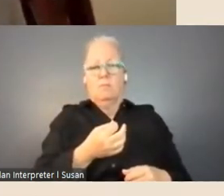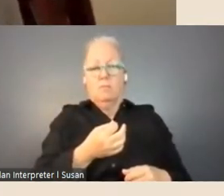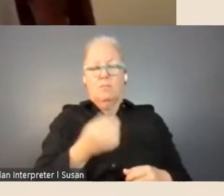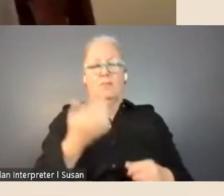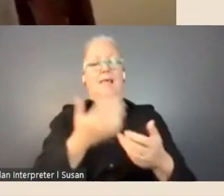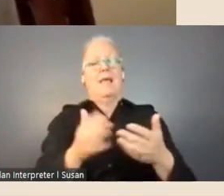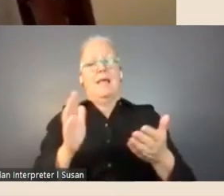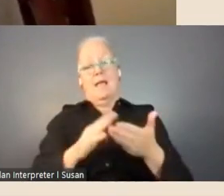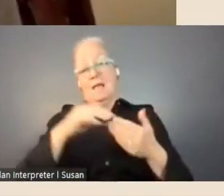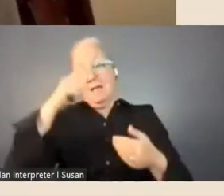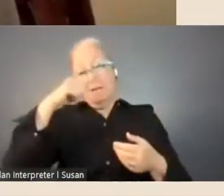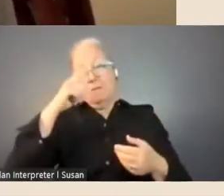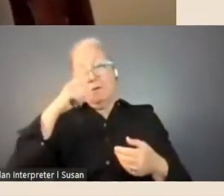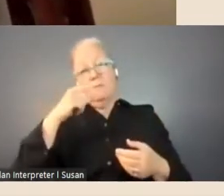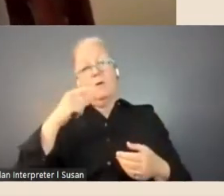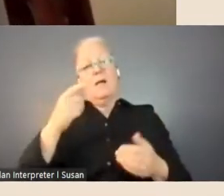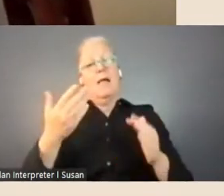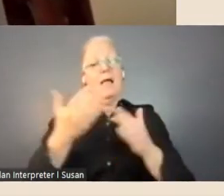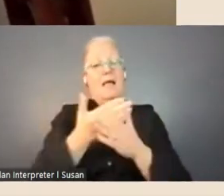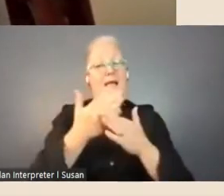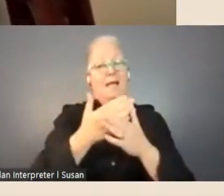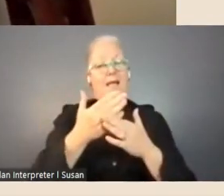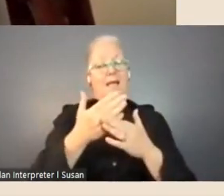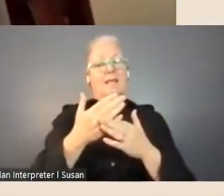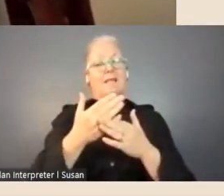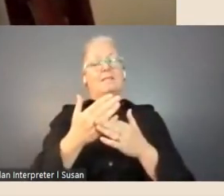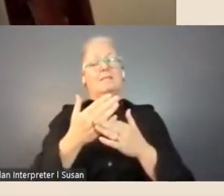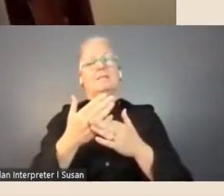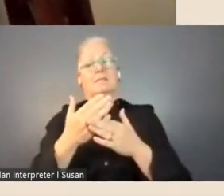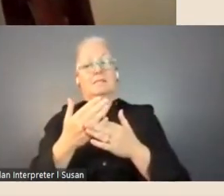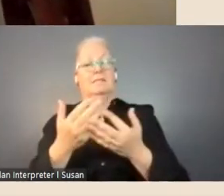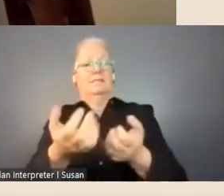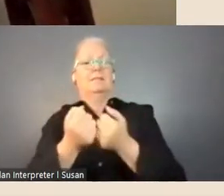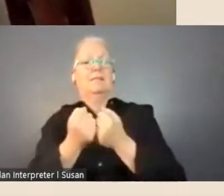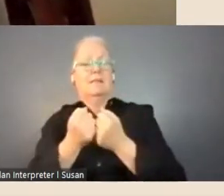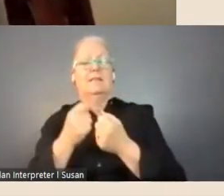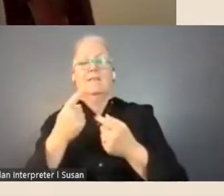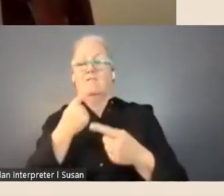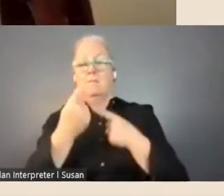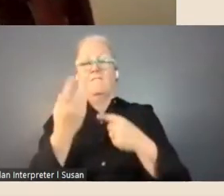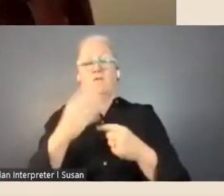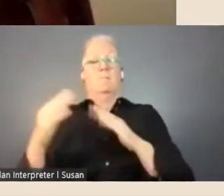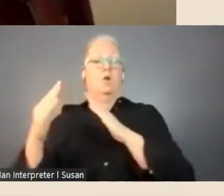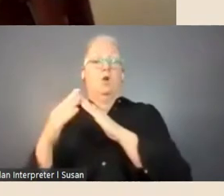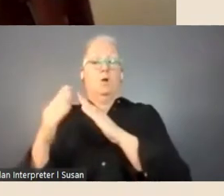and understand the collections from home, if we don't currently have access to the library site so